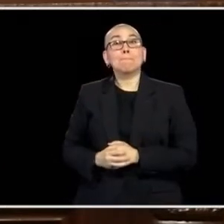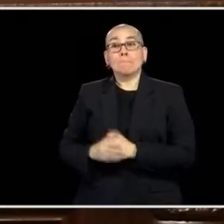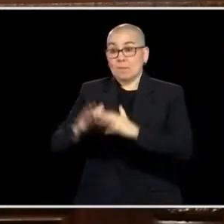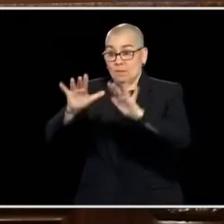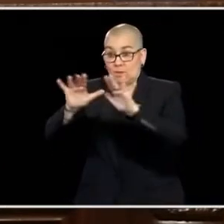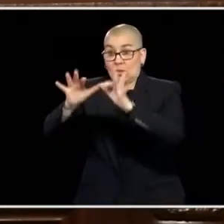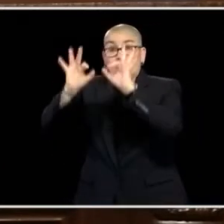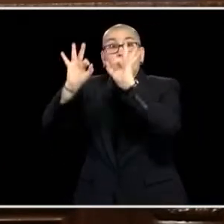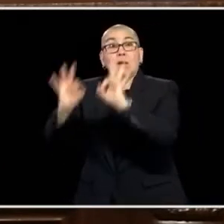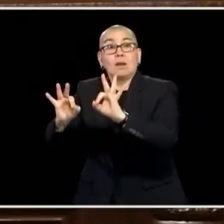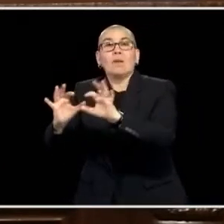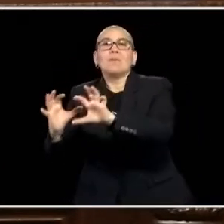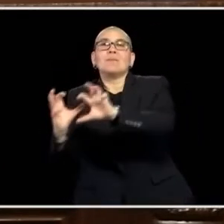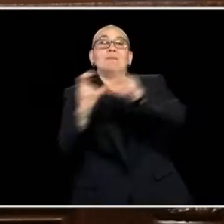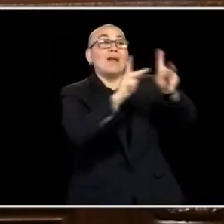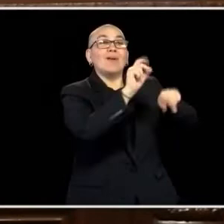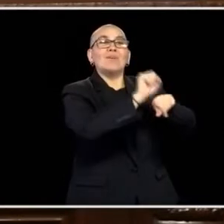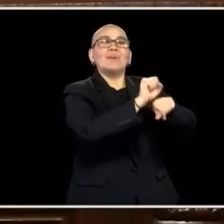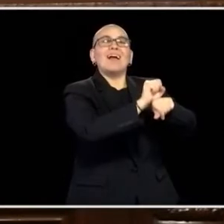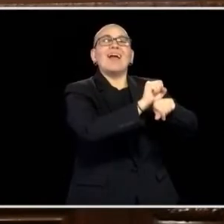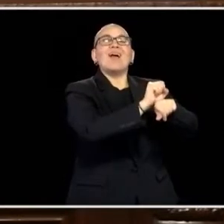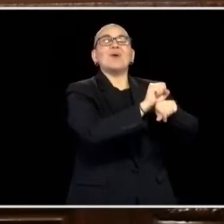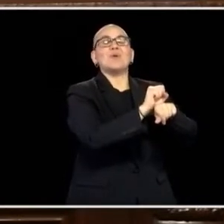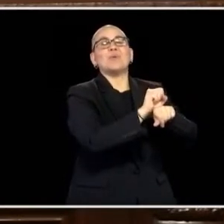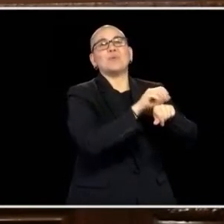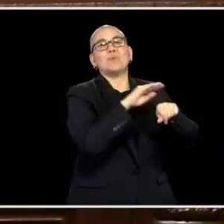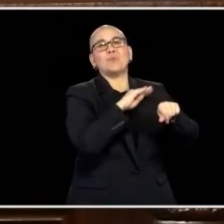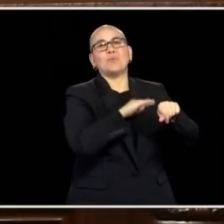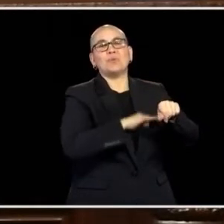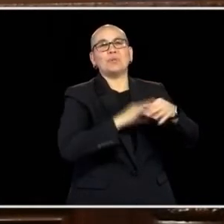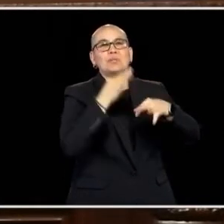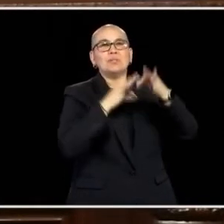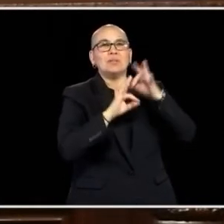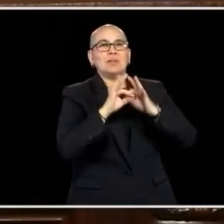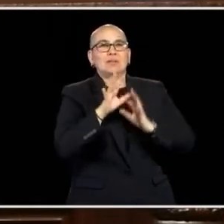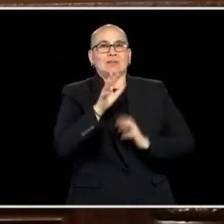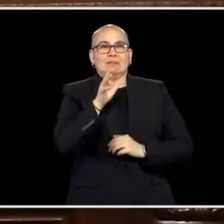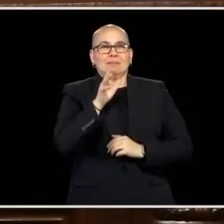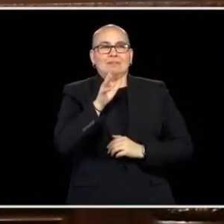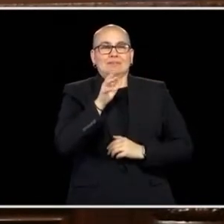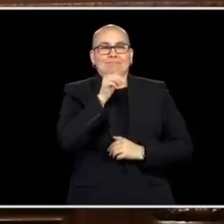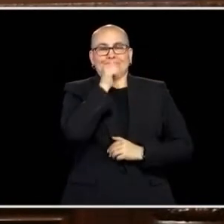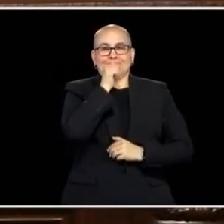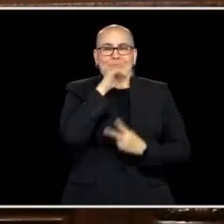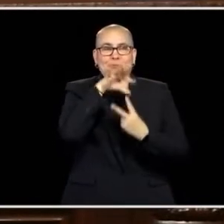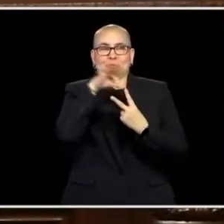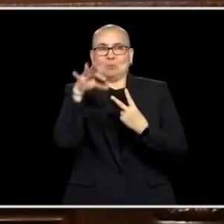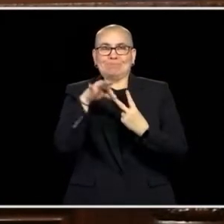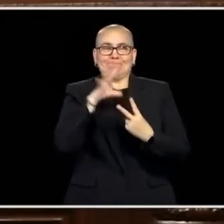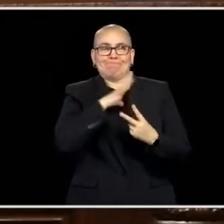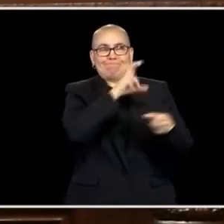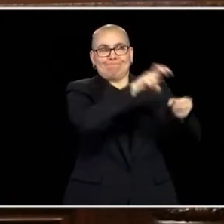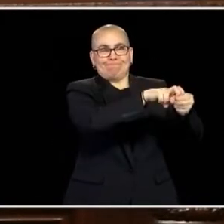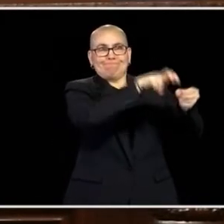WE ALSO HAVE THE ABILITY TO ACCRUE 48 HOURS, IF YOU'RE SICK, OR YOU NEED TO GO TO THE DOCTOR. THESE ARE JUST NOT ONLY